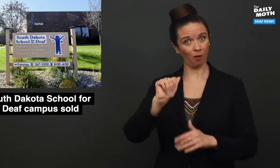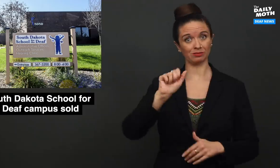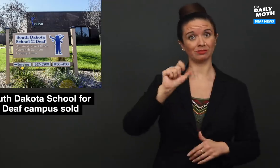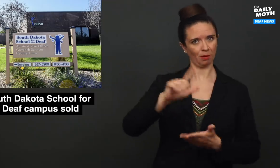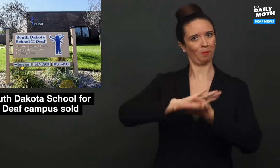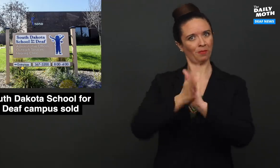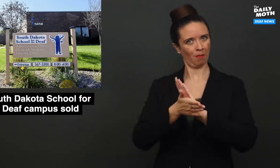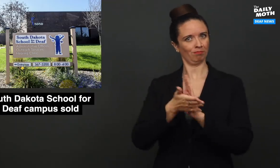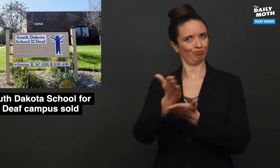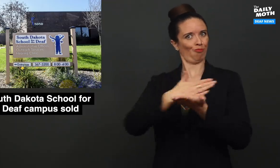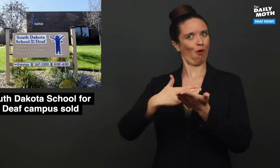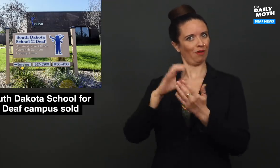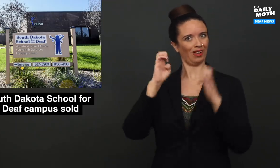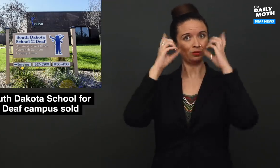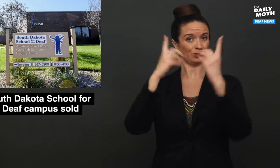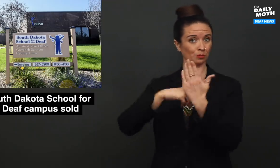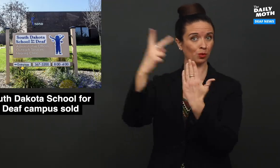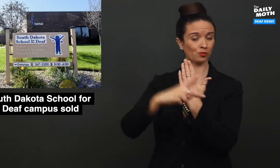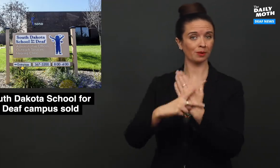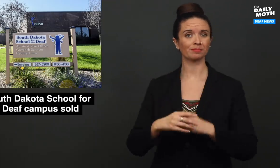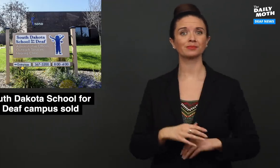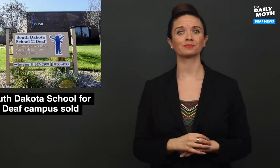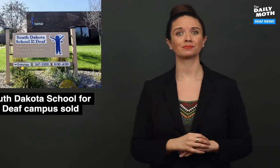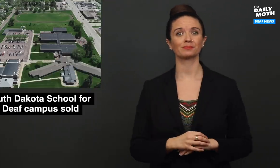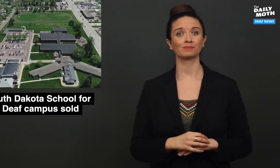to allow ASL to be part of their educational programs.